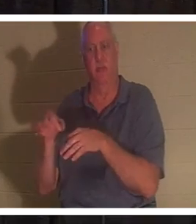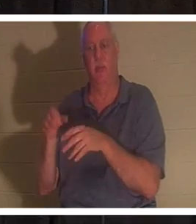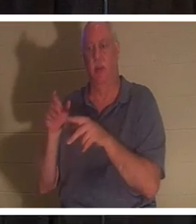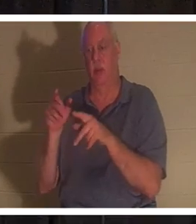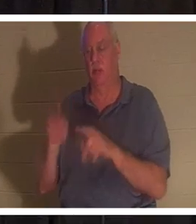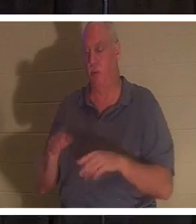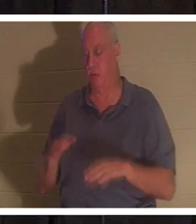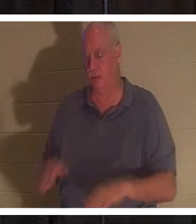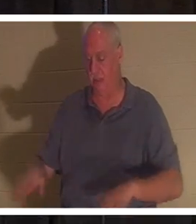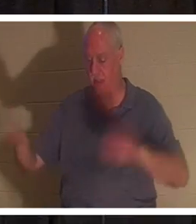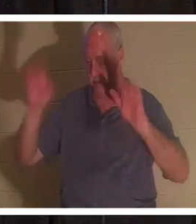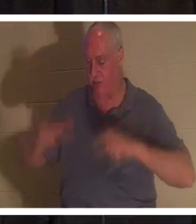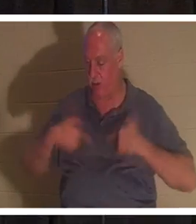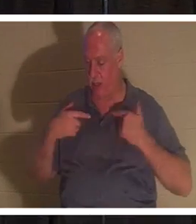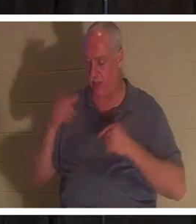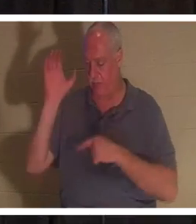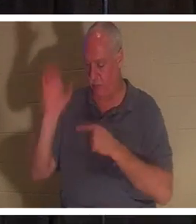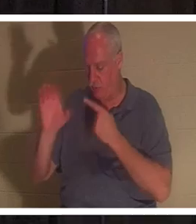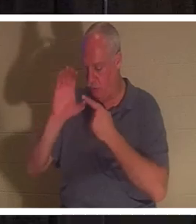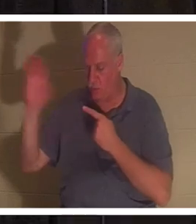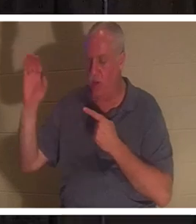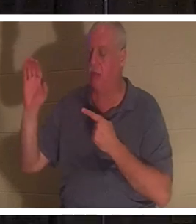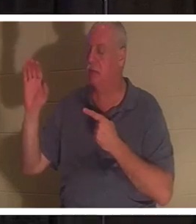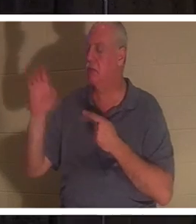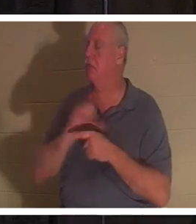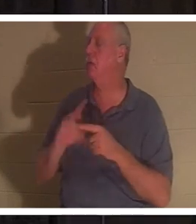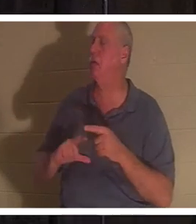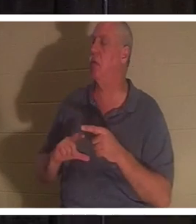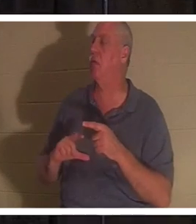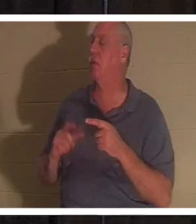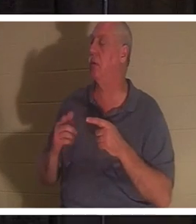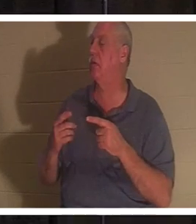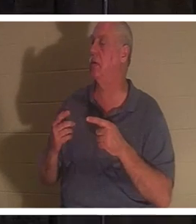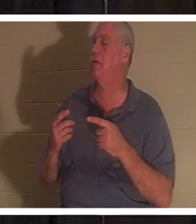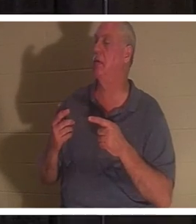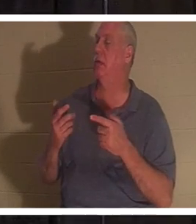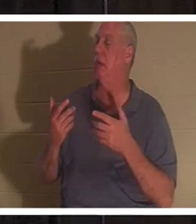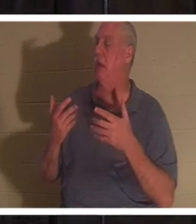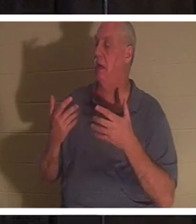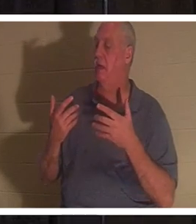cross and says, "Oh Lord I don't want to go my way any longer". That person becomes born again!